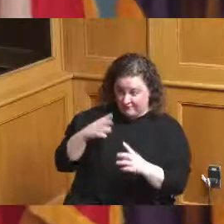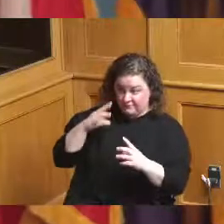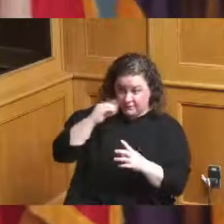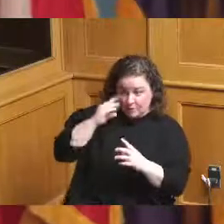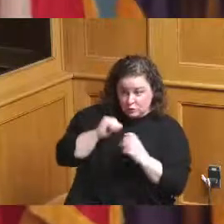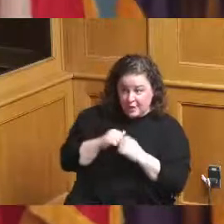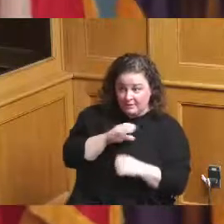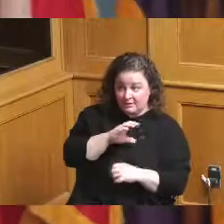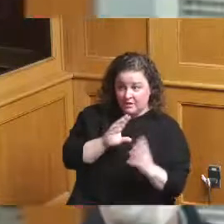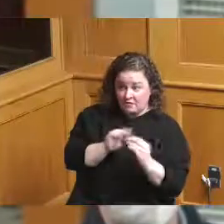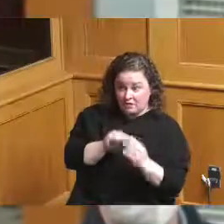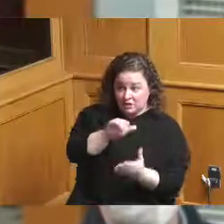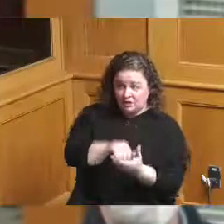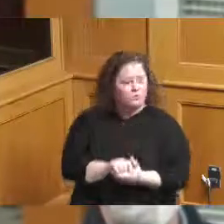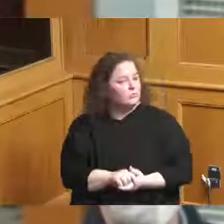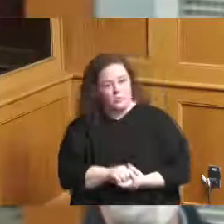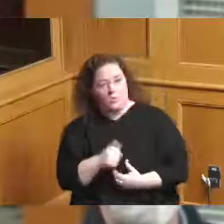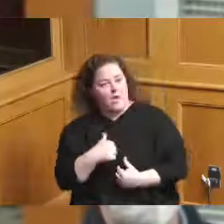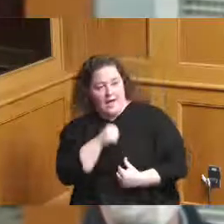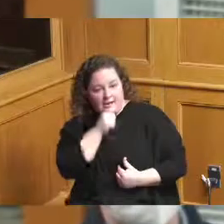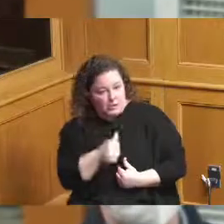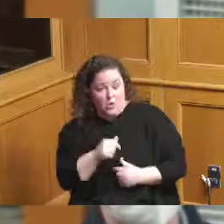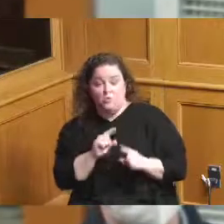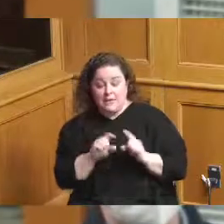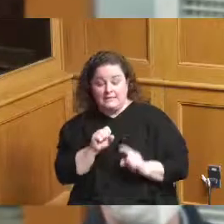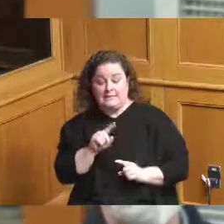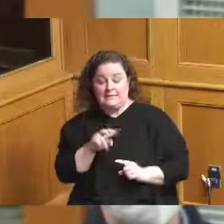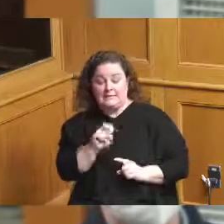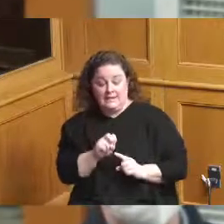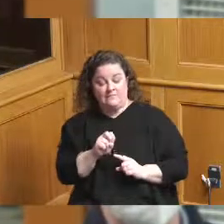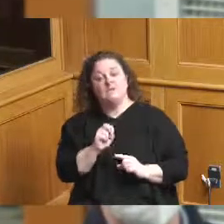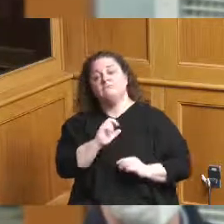Lieber my boss did build the convention center and and develop the area around in Pittsburgh